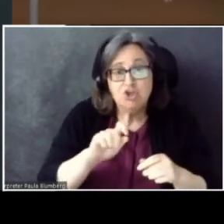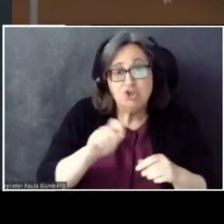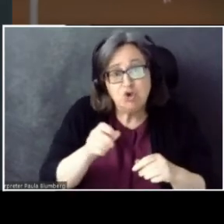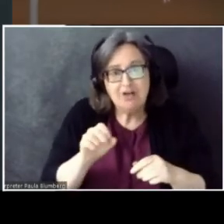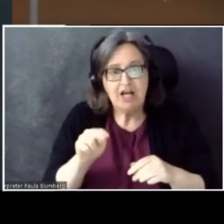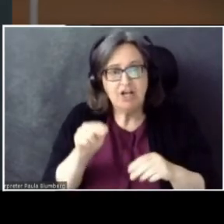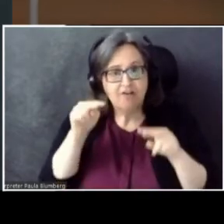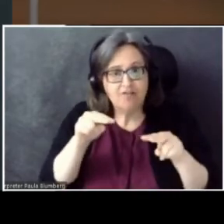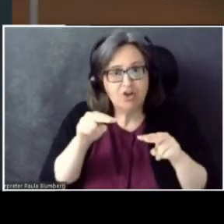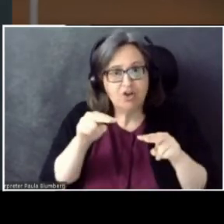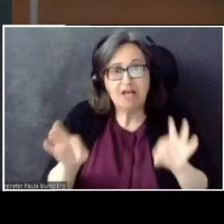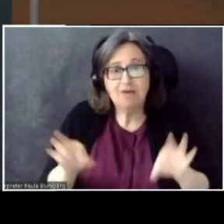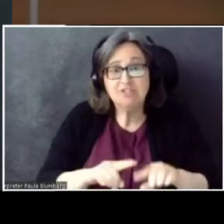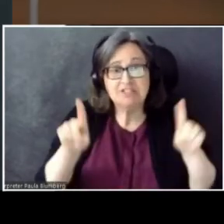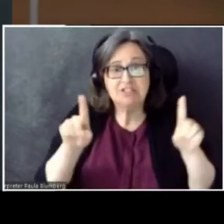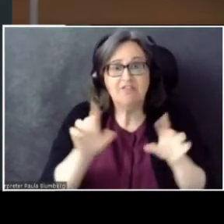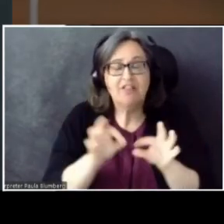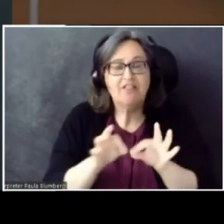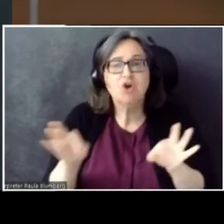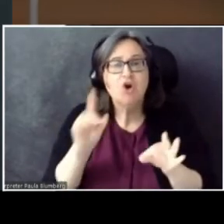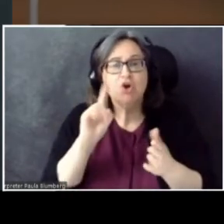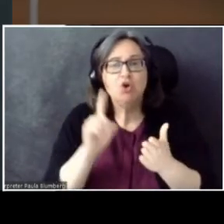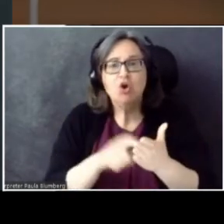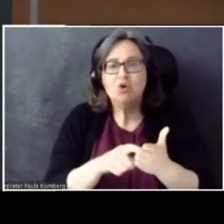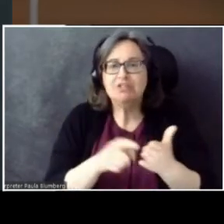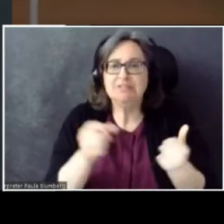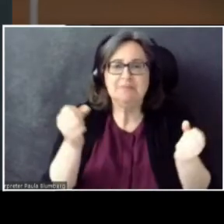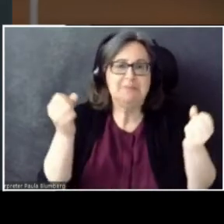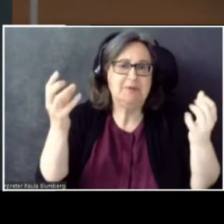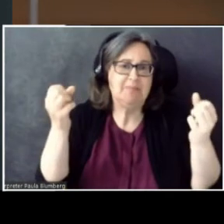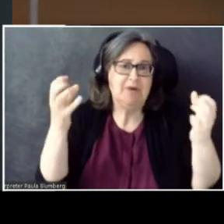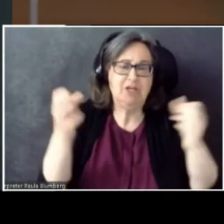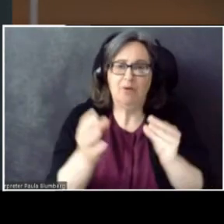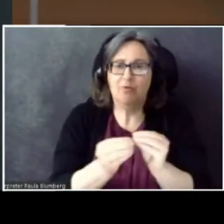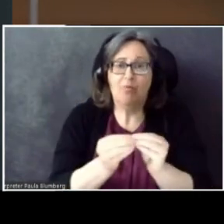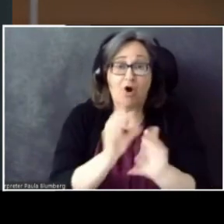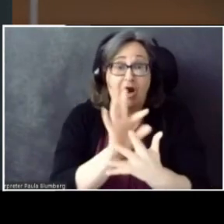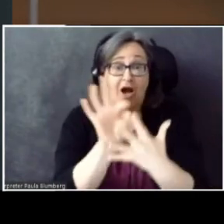language, you'll notice that there are many, many, many more options.